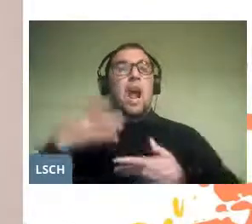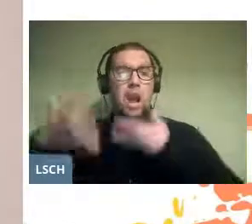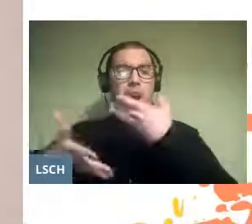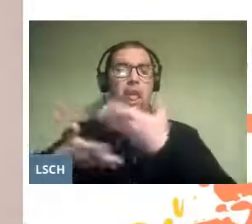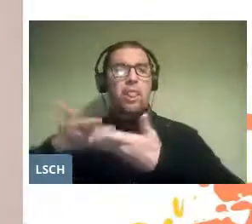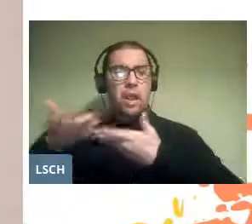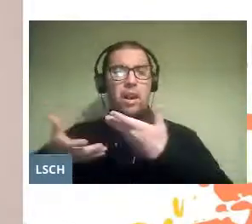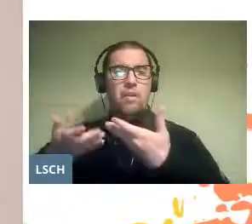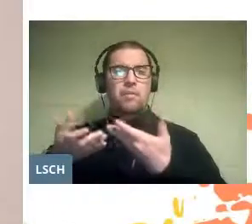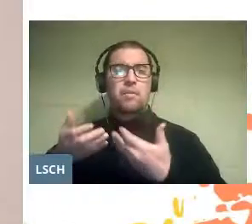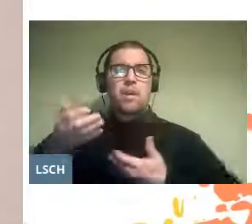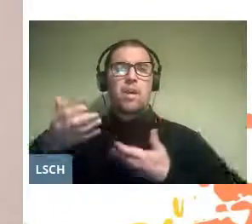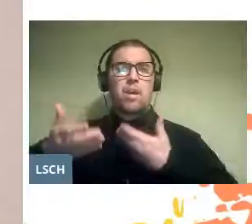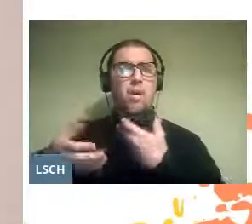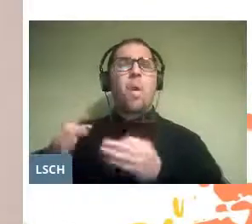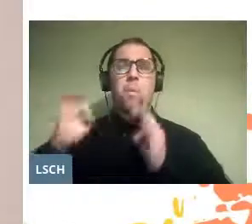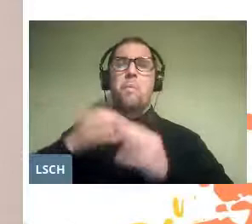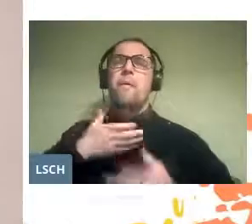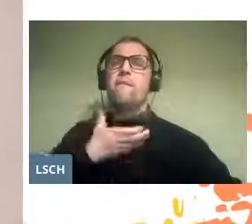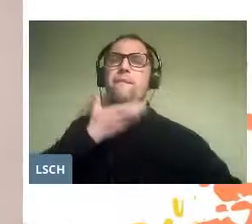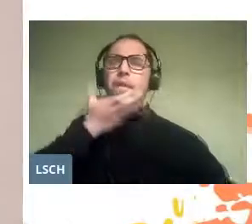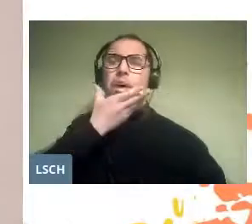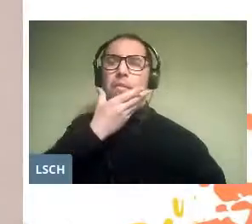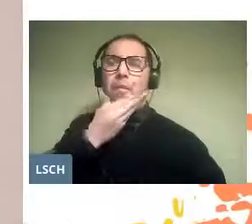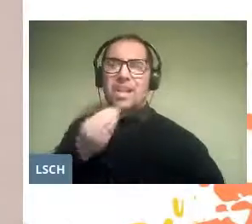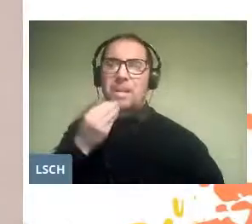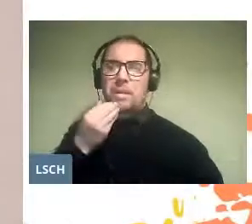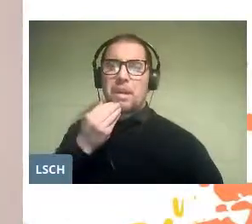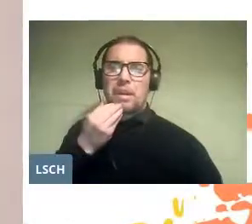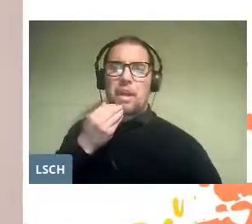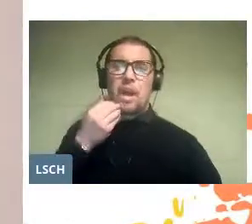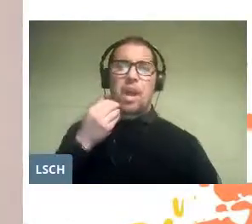in addition to having very good voices, are excellent actors